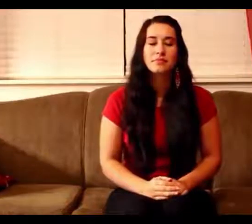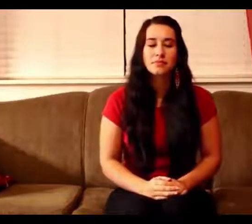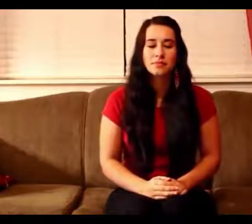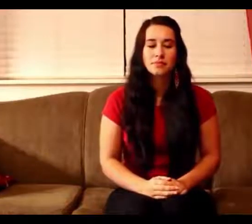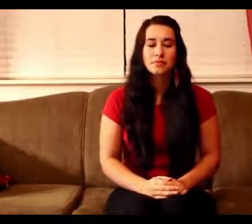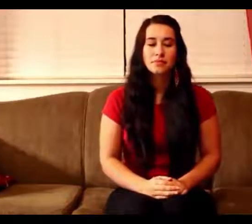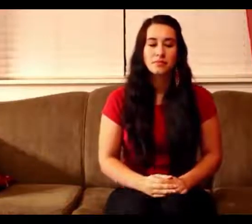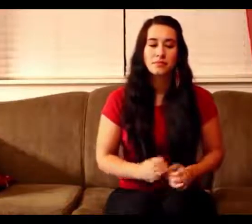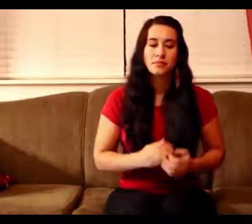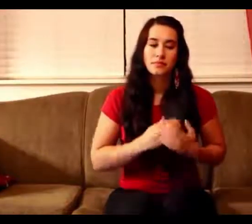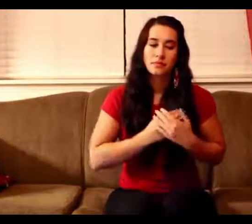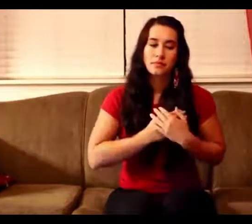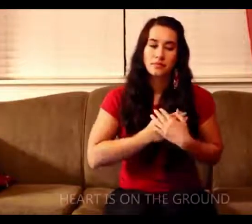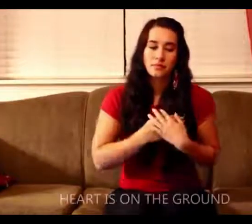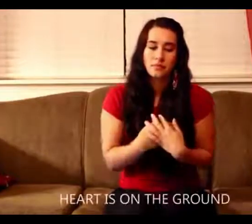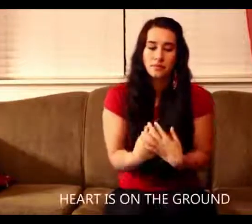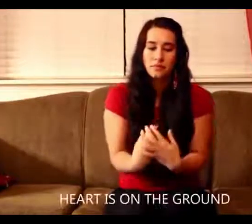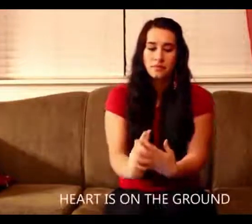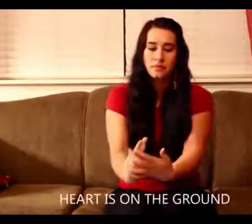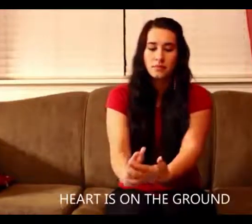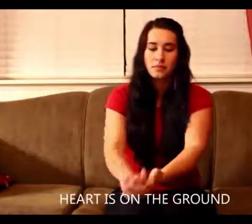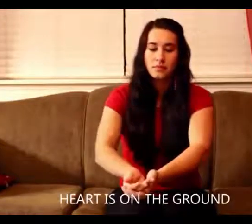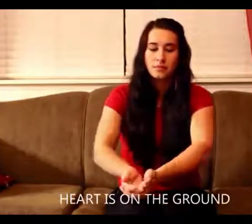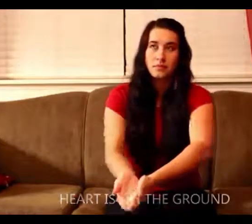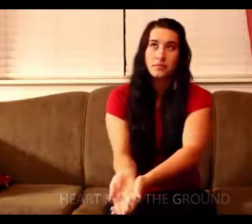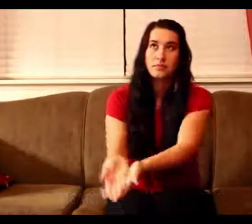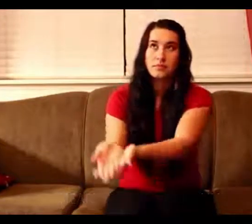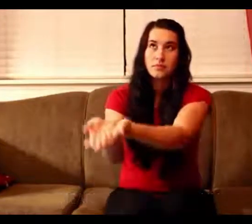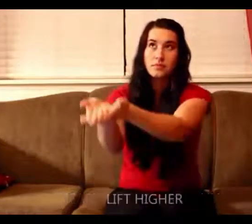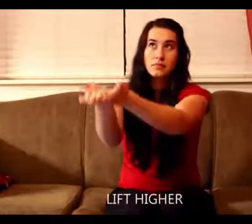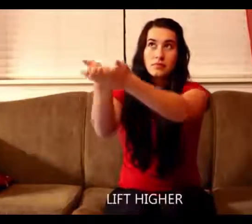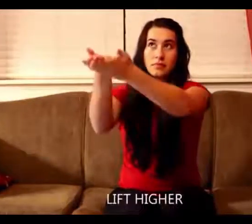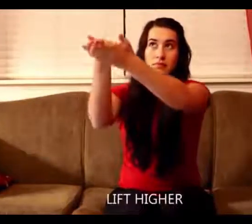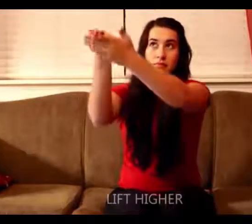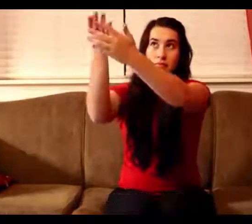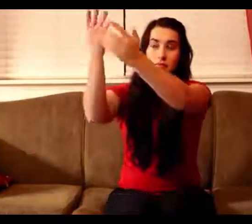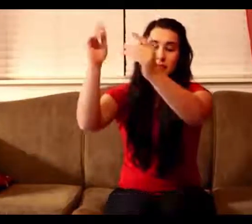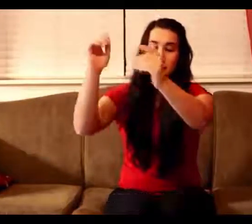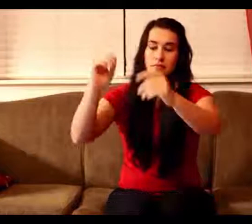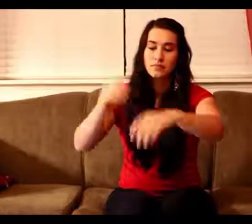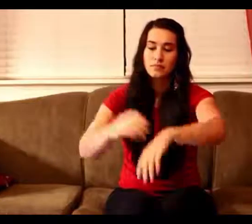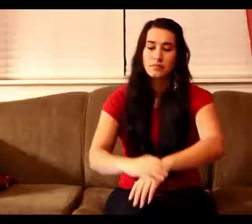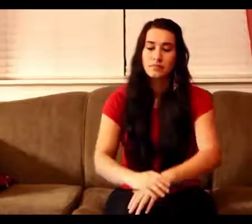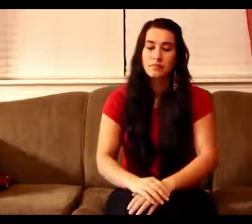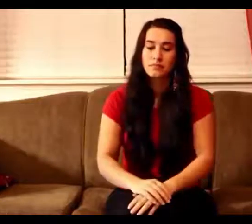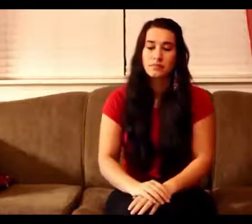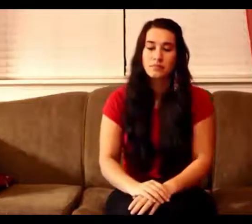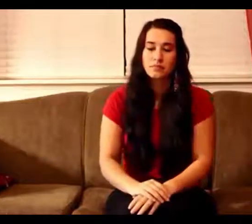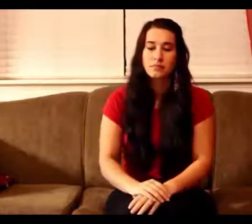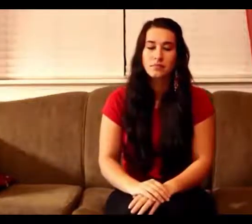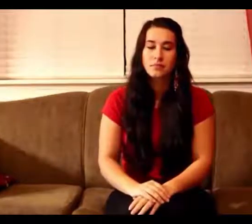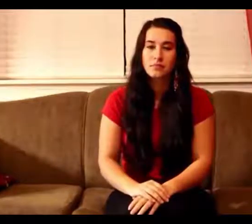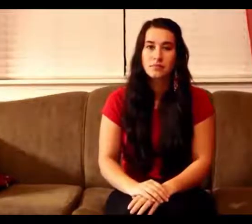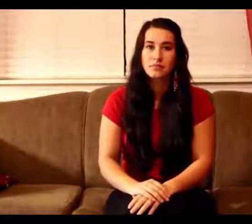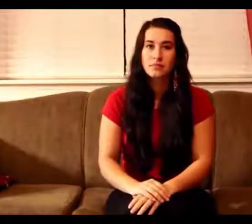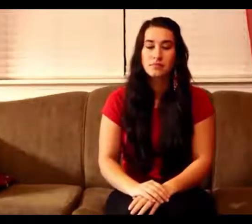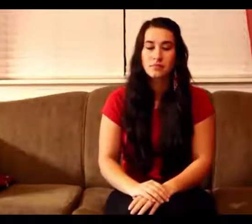Things get so low sometimes you gotta reach out higher than you